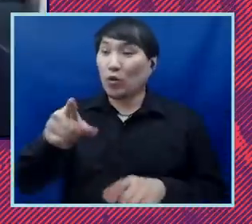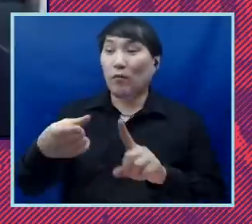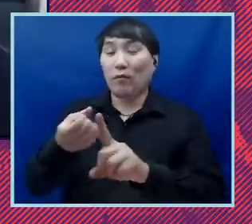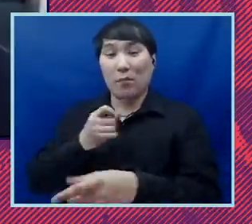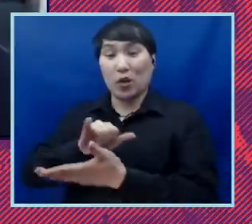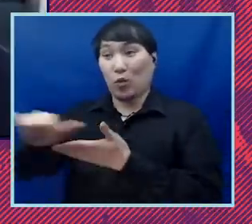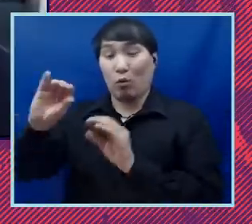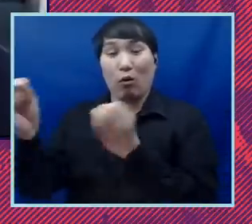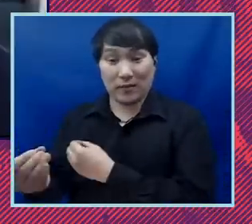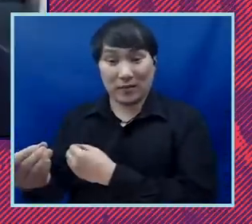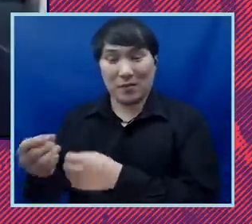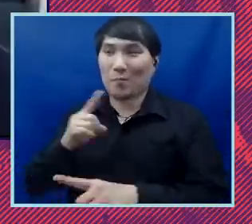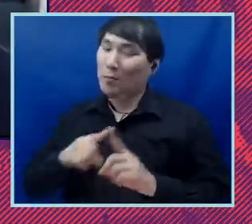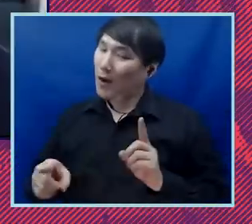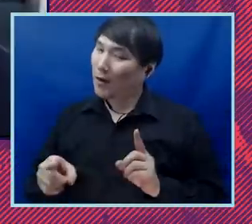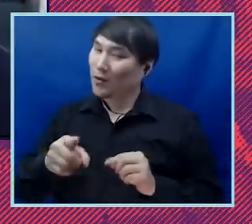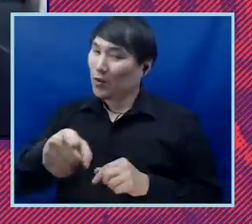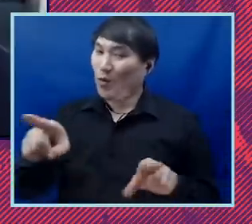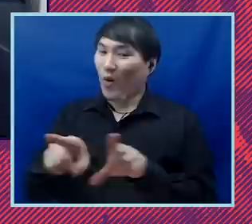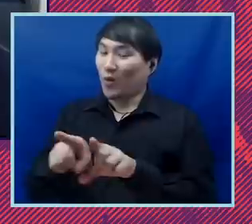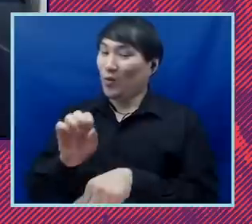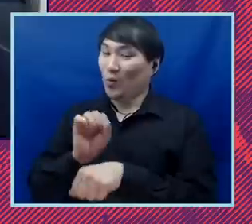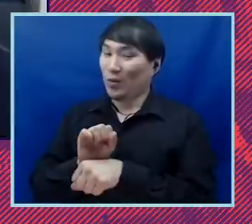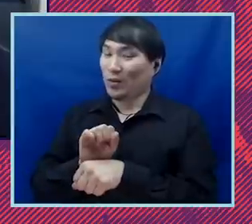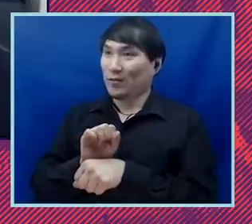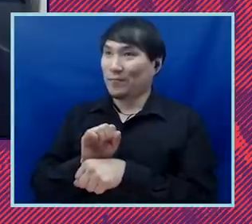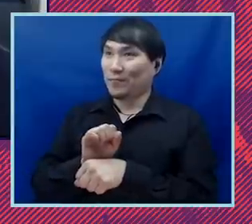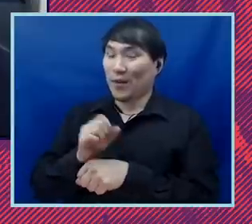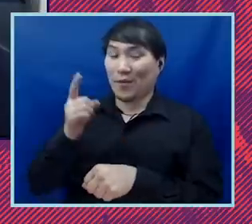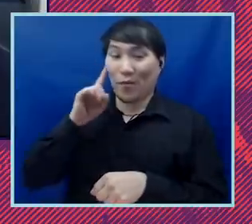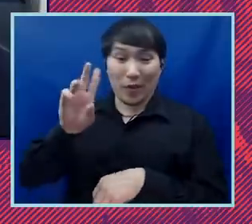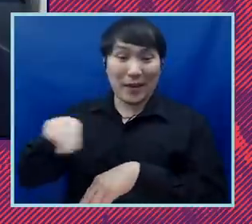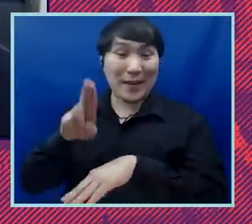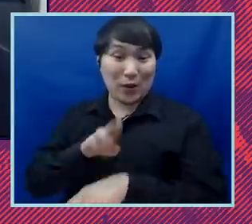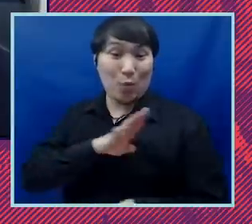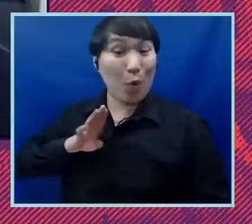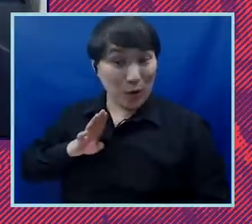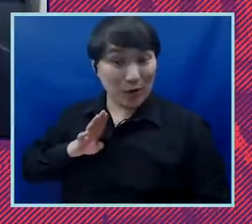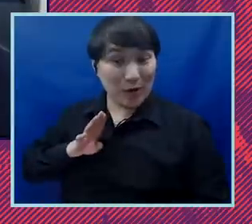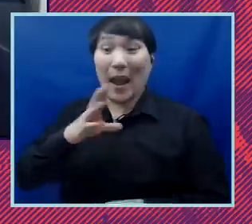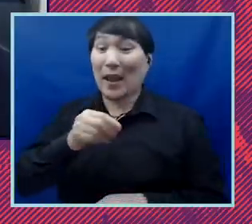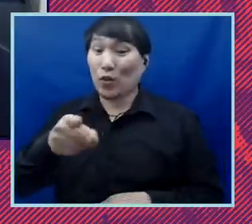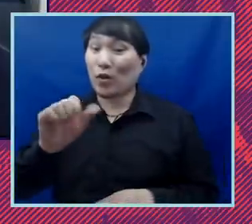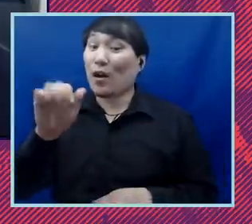but you were also on the national board. You were also the affirmative action officer for